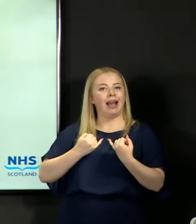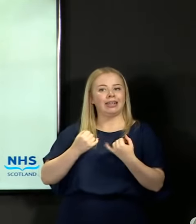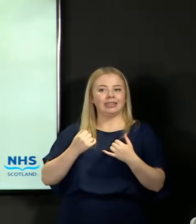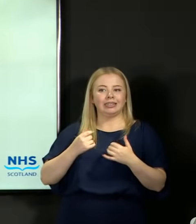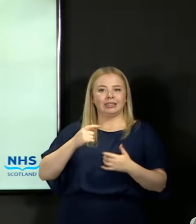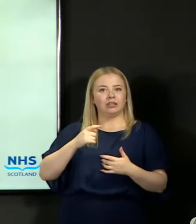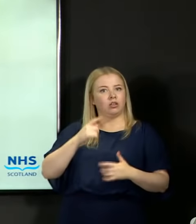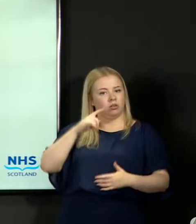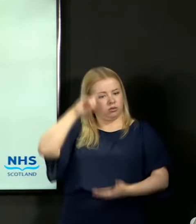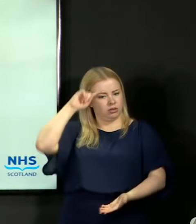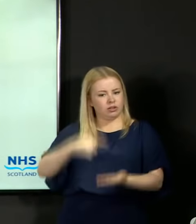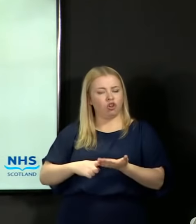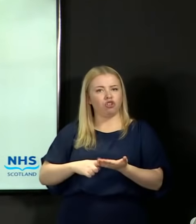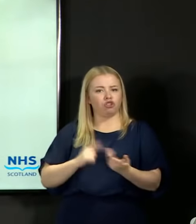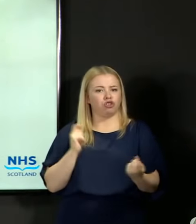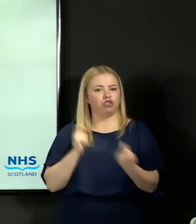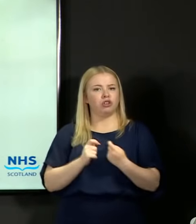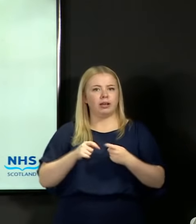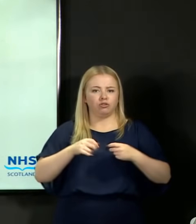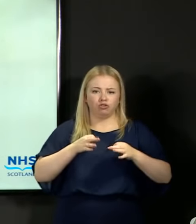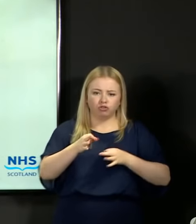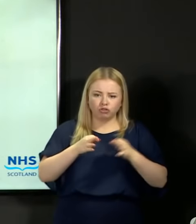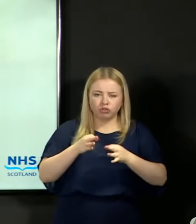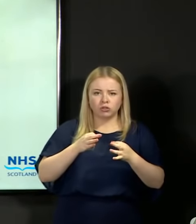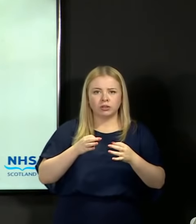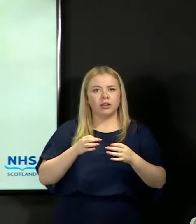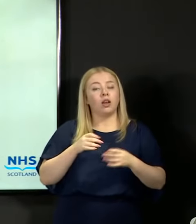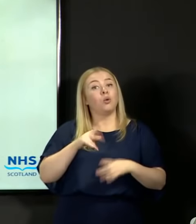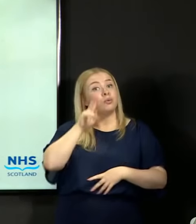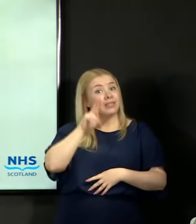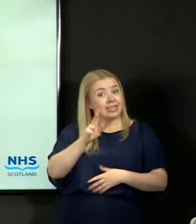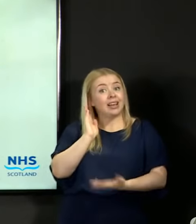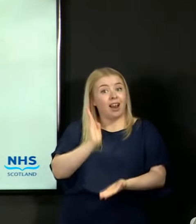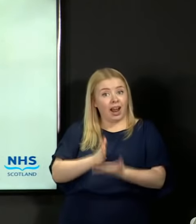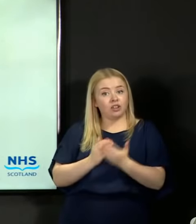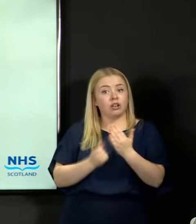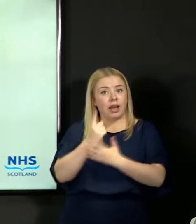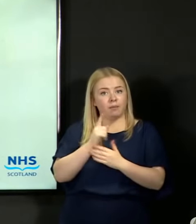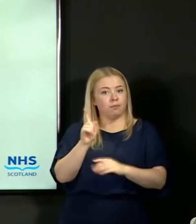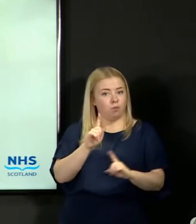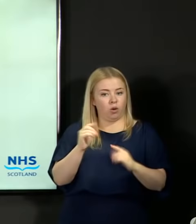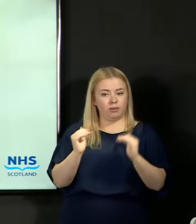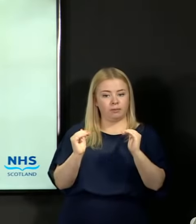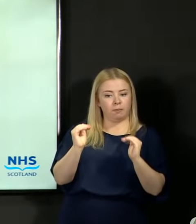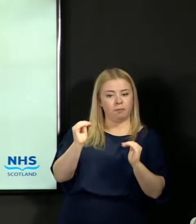So, we have seen a closing of the gap between young people from the most deprived to the